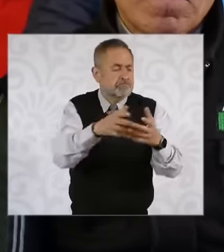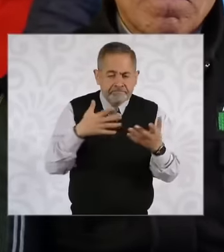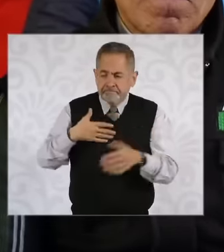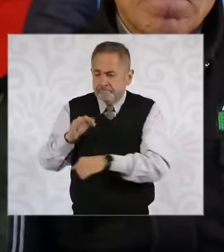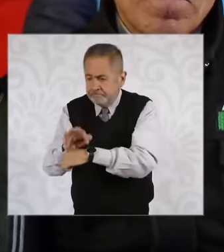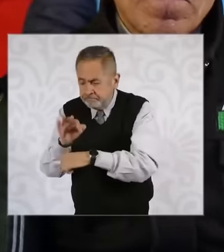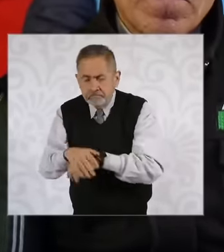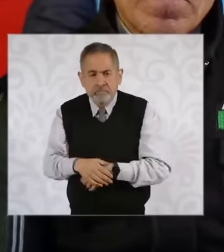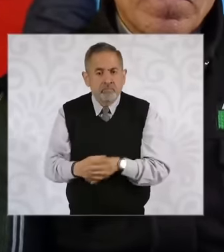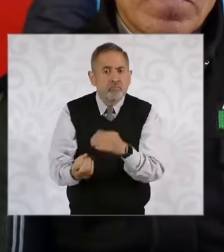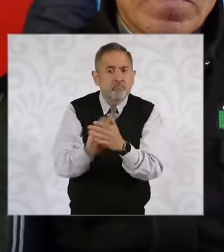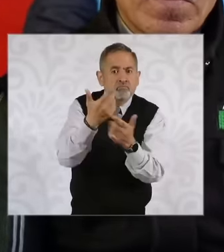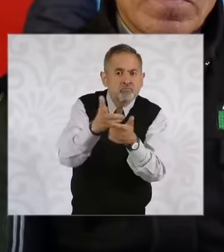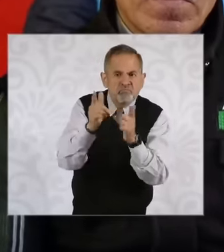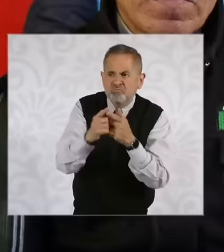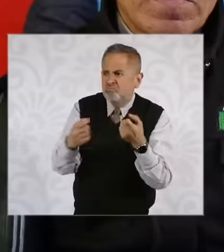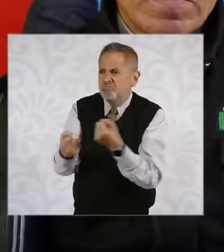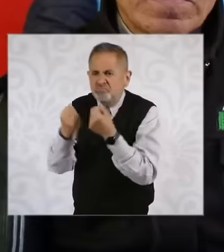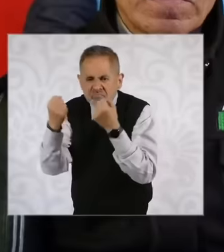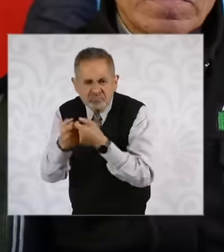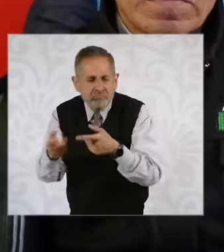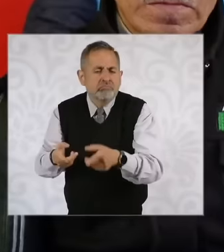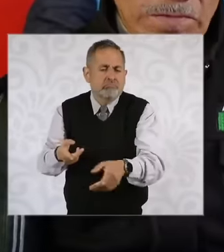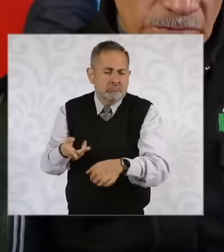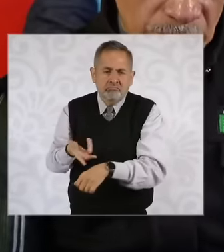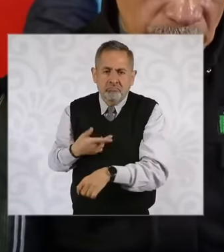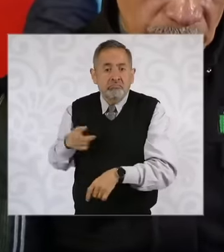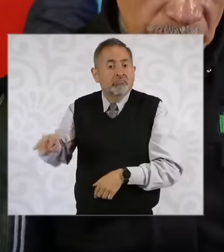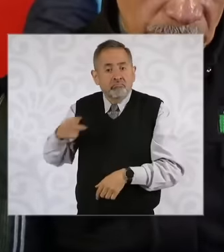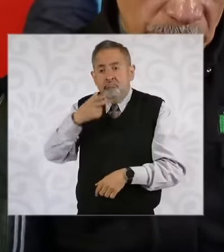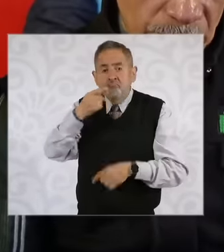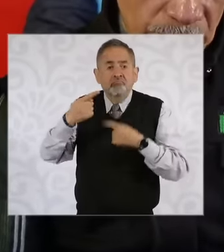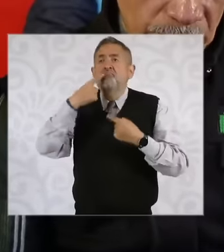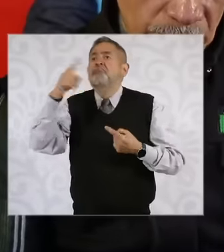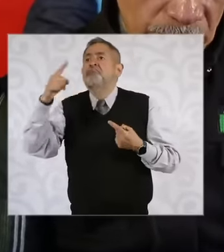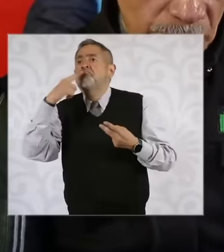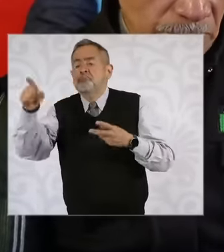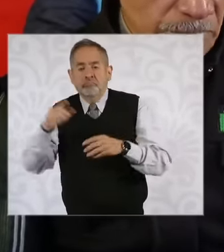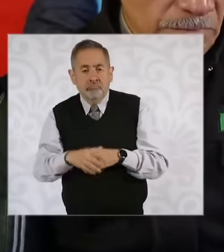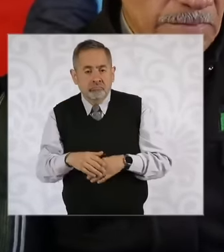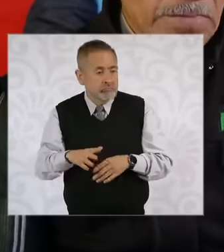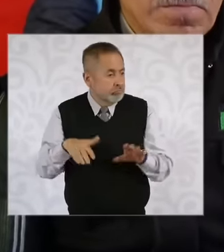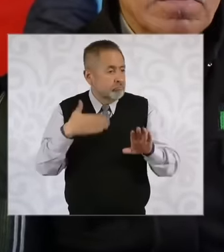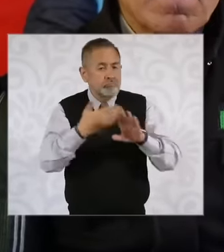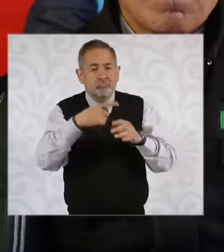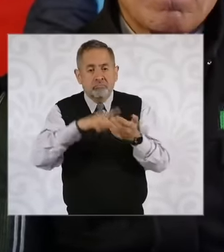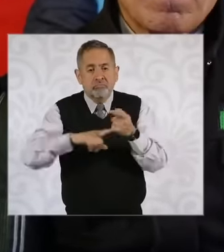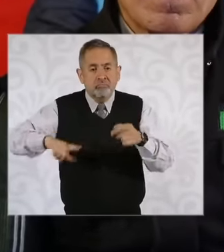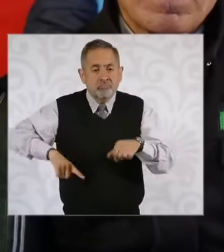also eh The contempt especially of the governor of Chapas he said that the government not only does